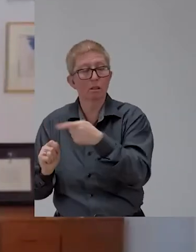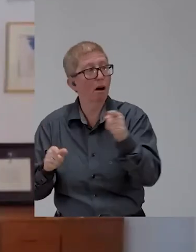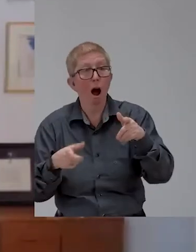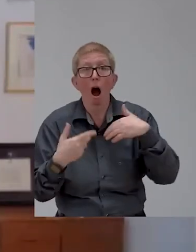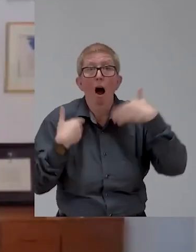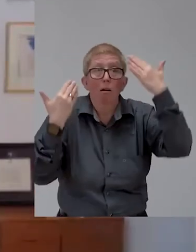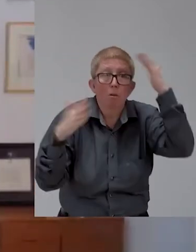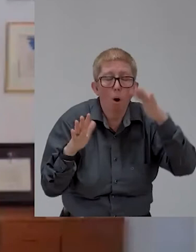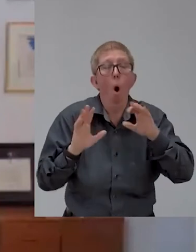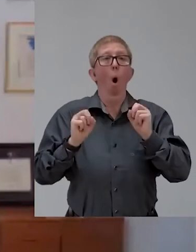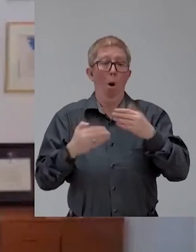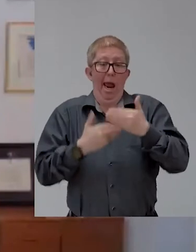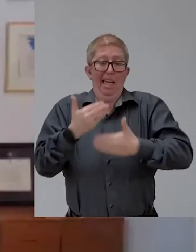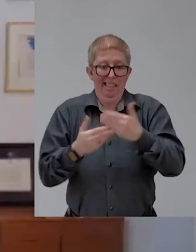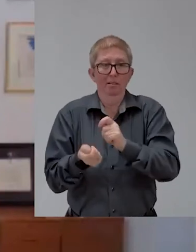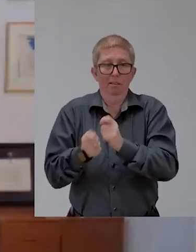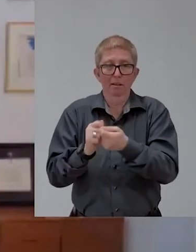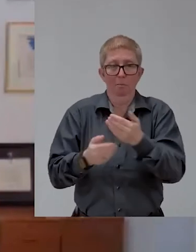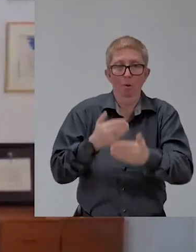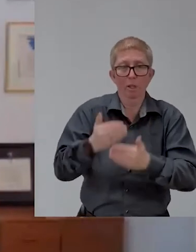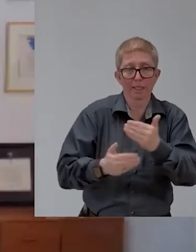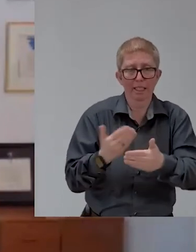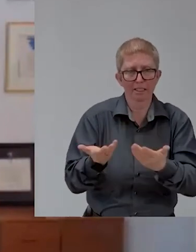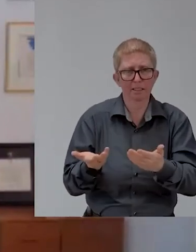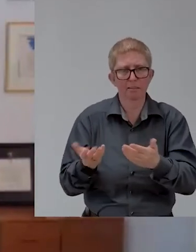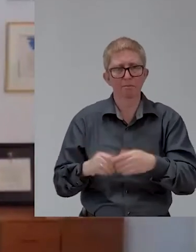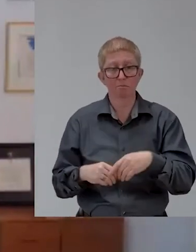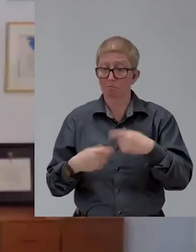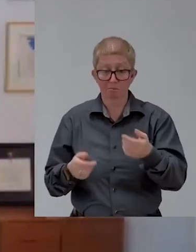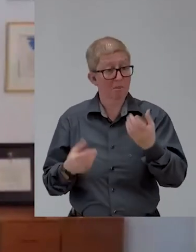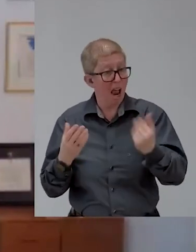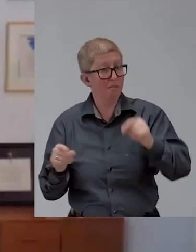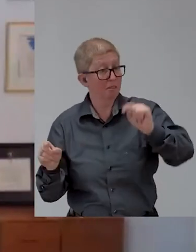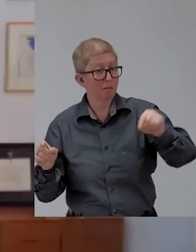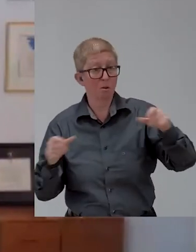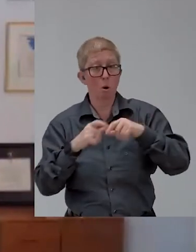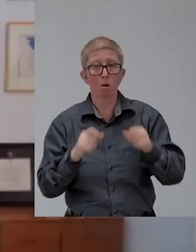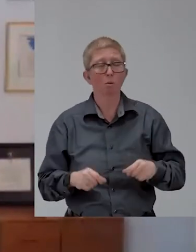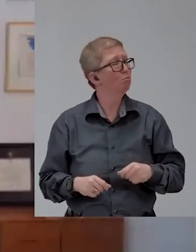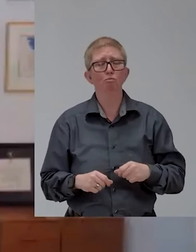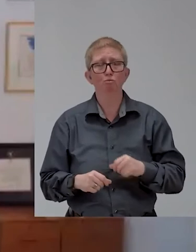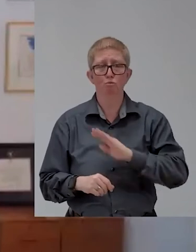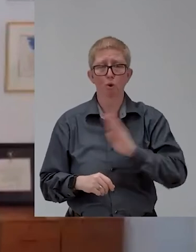home about accessibility being innovation and how do we keep reminding people that some of the